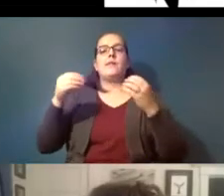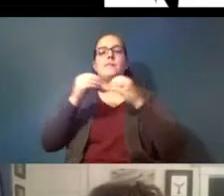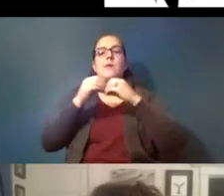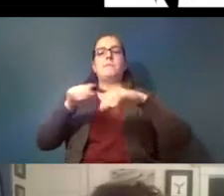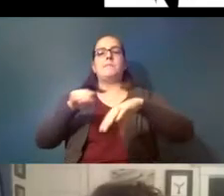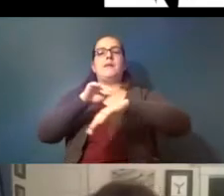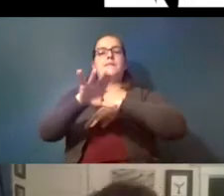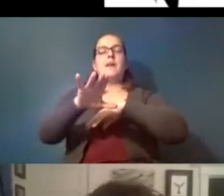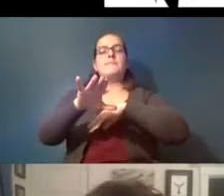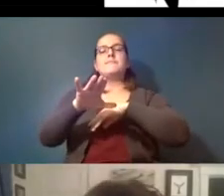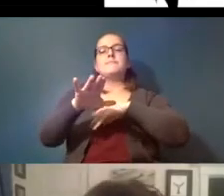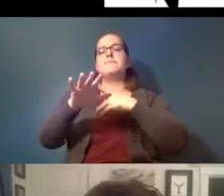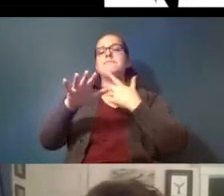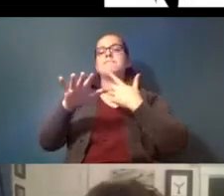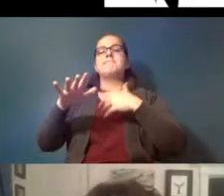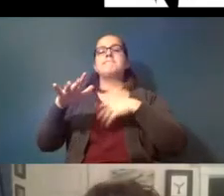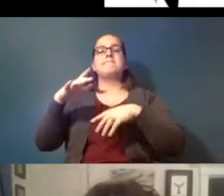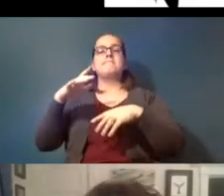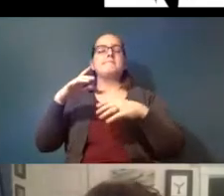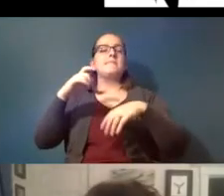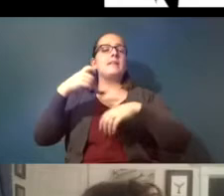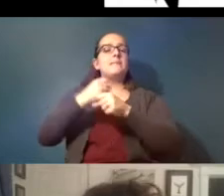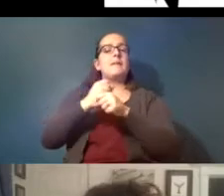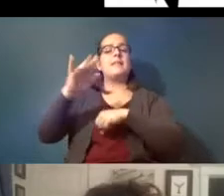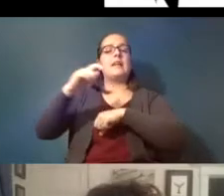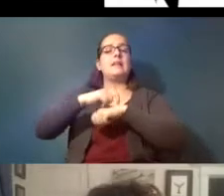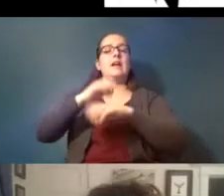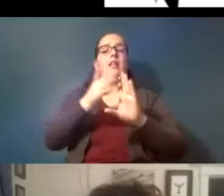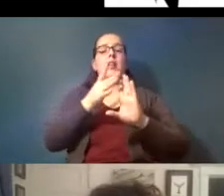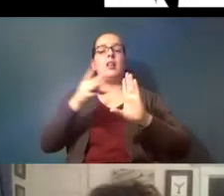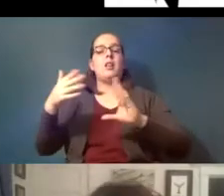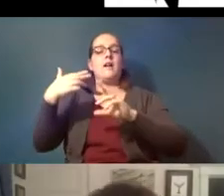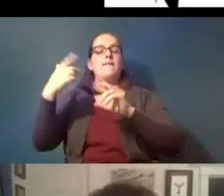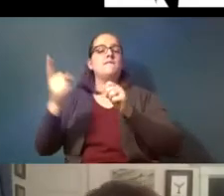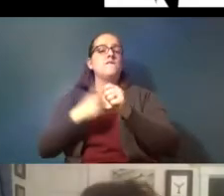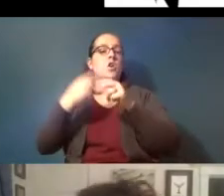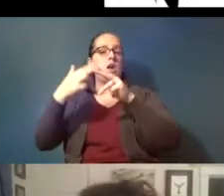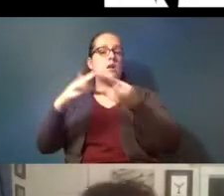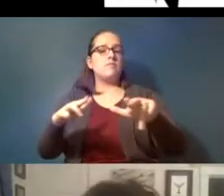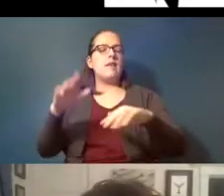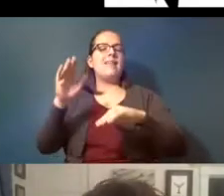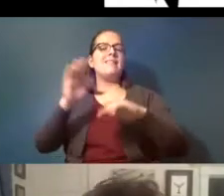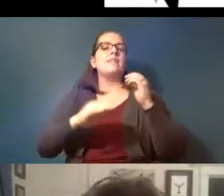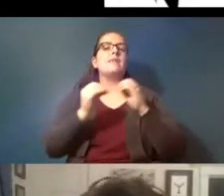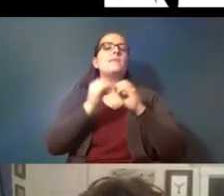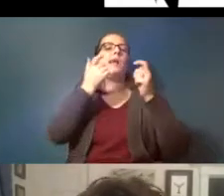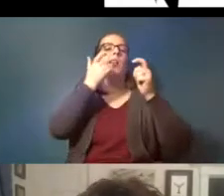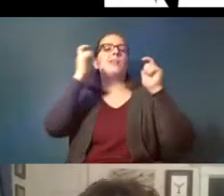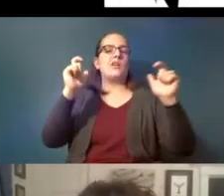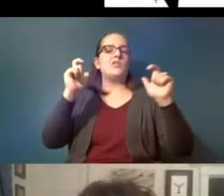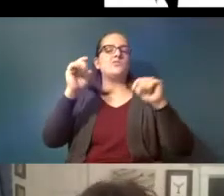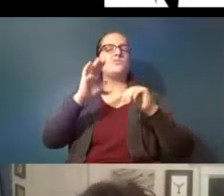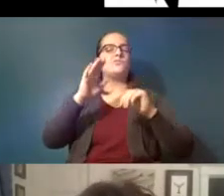the time to their first batch of eggs longer than the larger microplastics did so lots of little